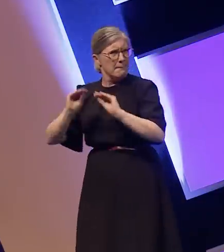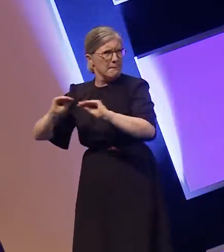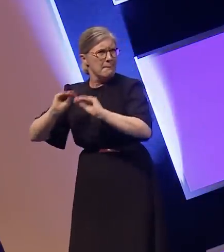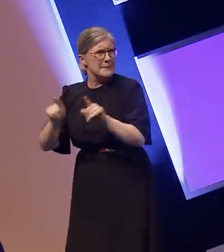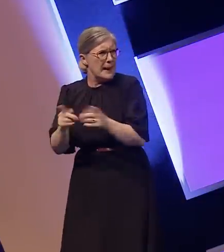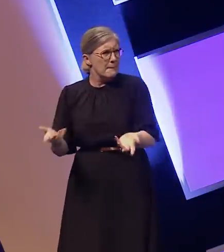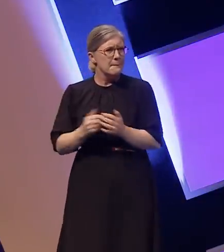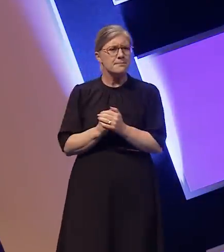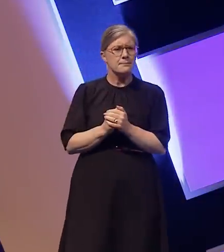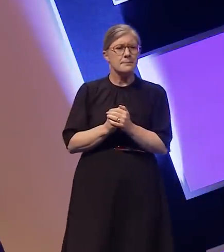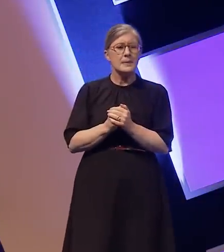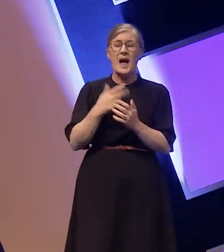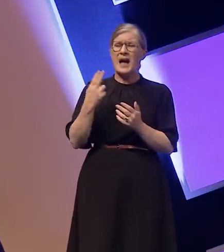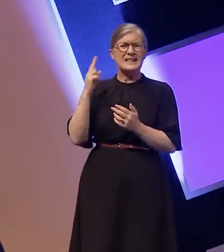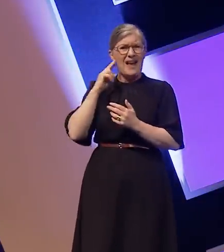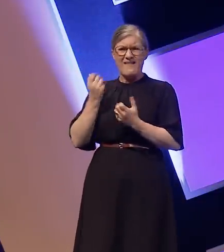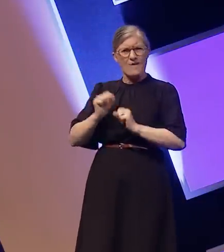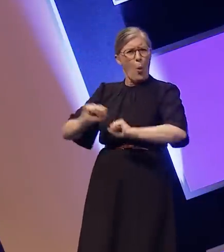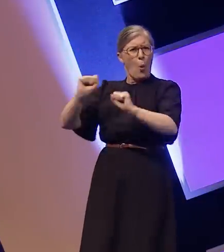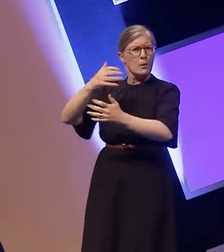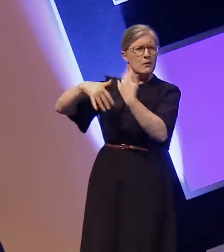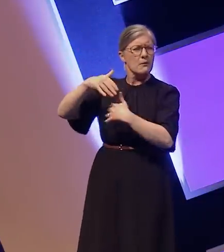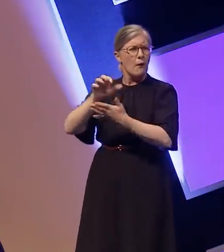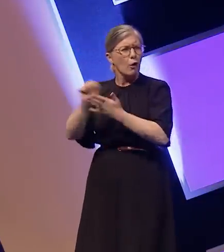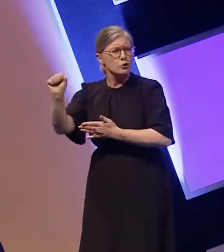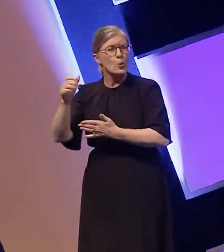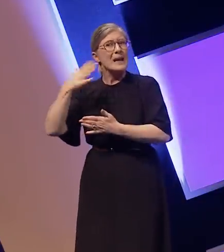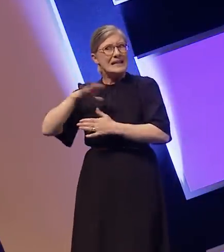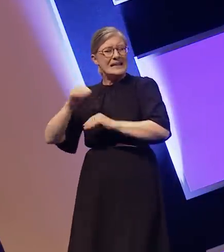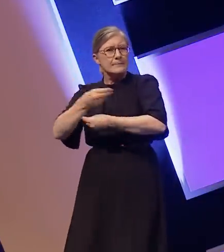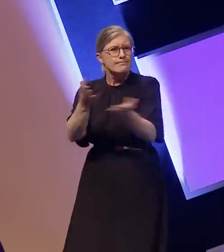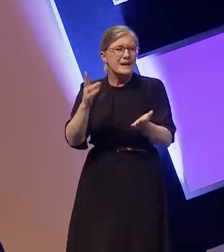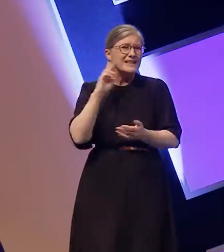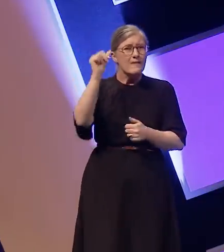is vital and a consultant can be there to make sure both the language and the culture